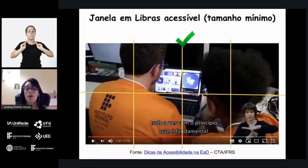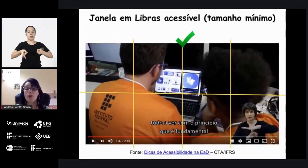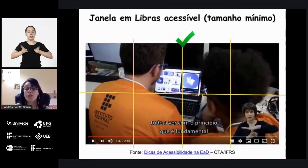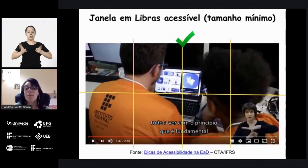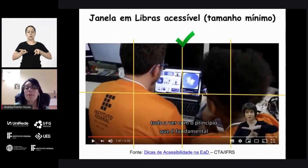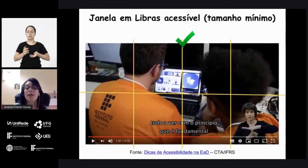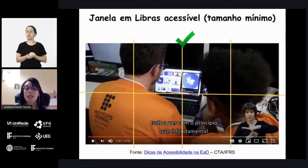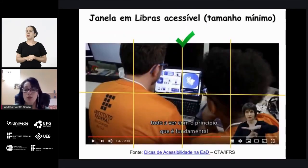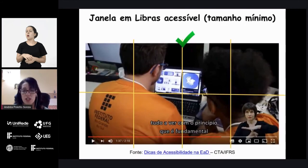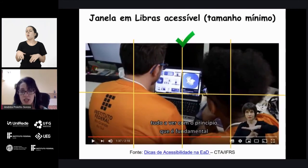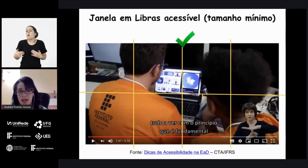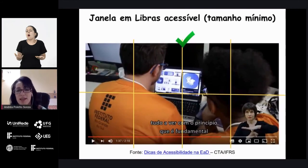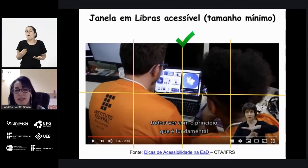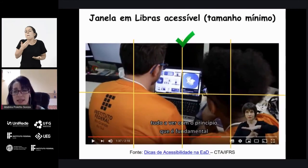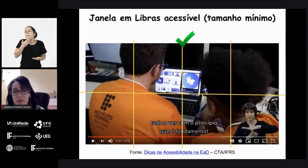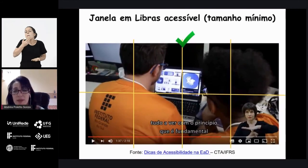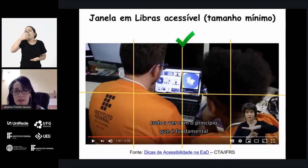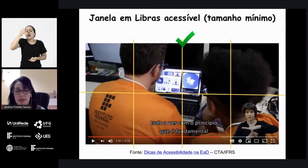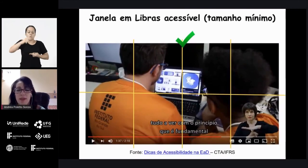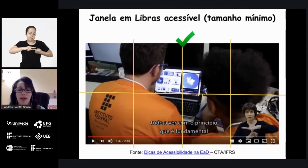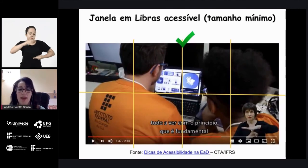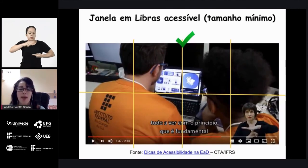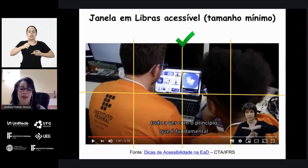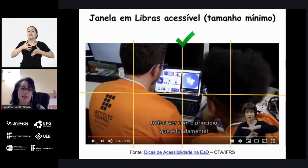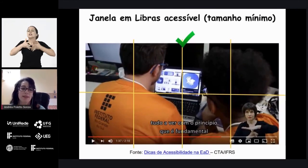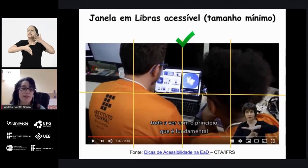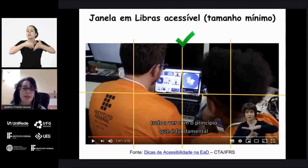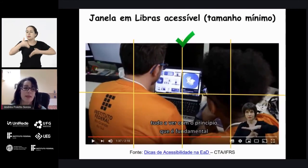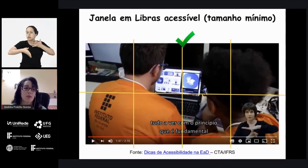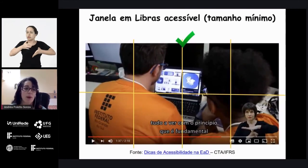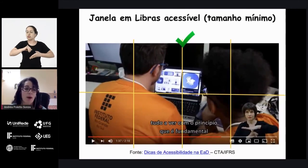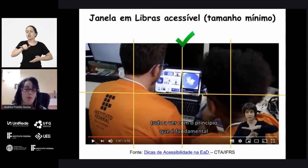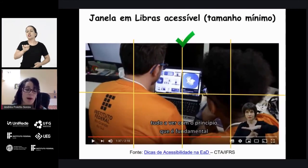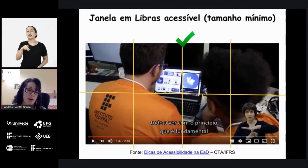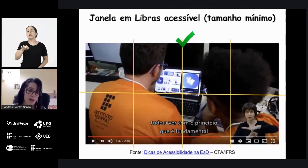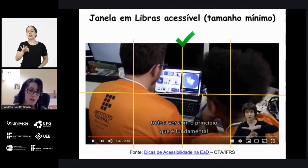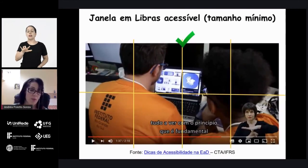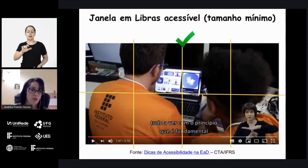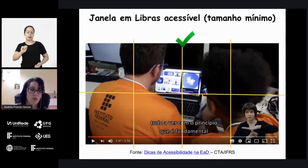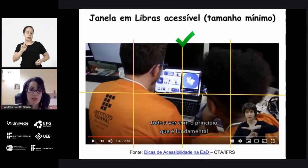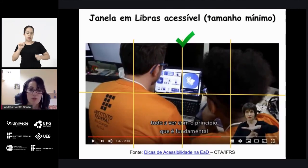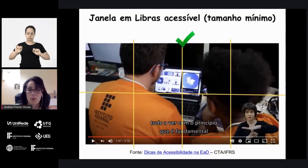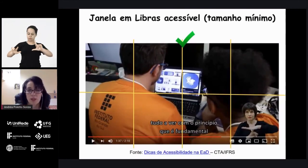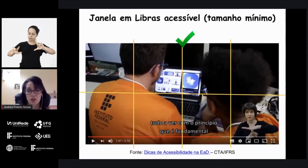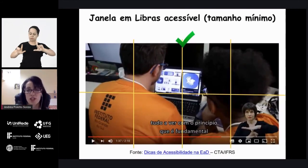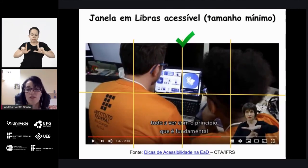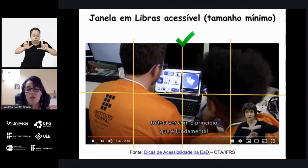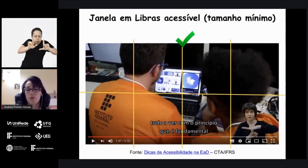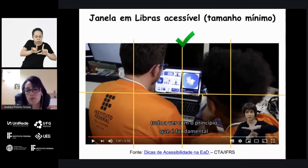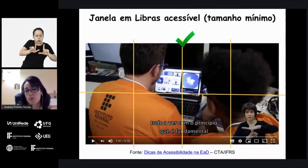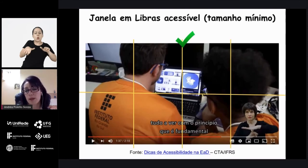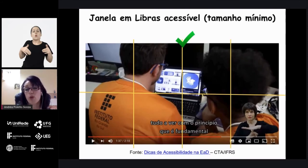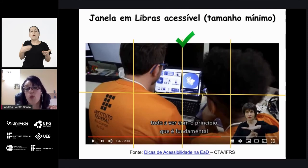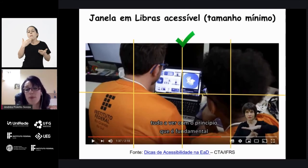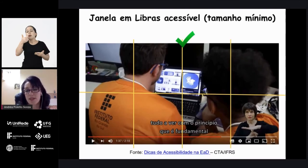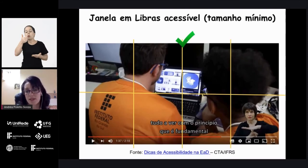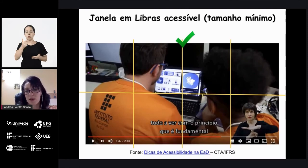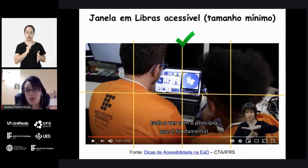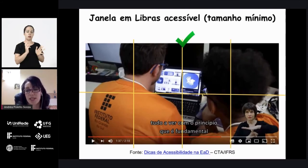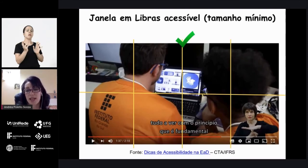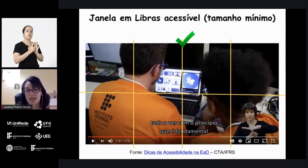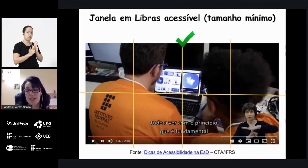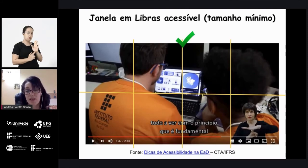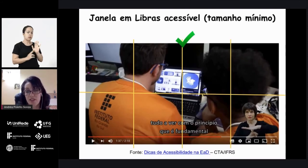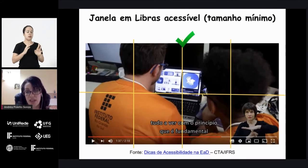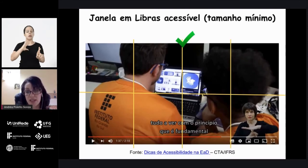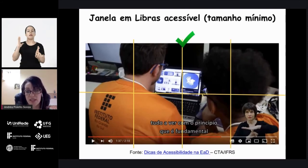What is the size of the window in Libras and there is a normative instruction Crystal documentation